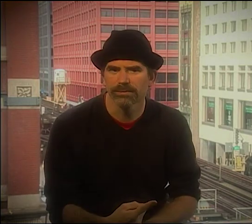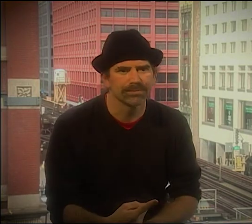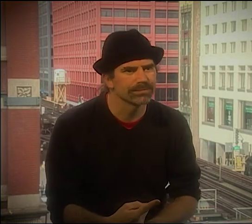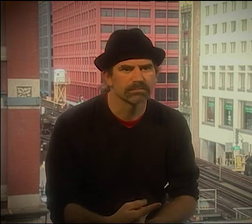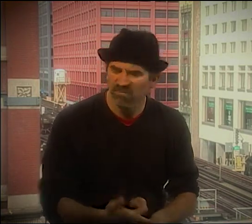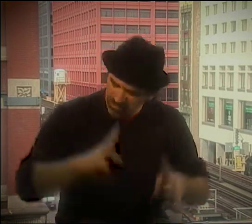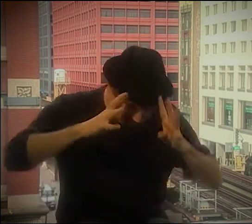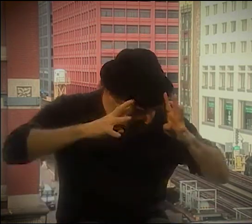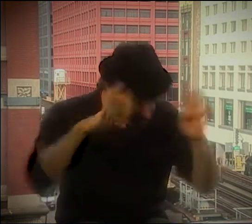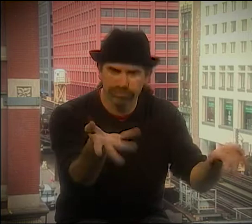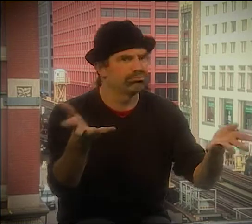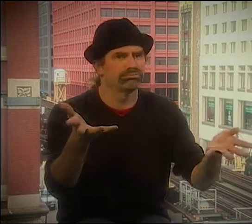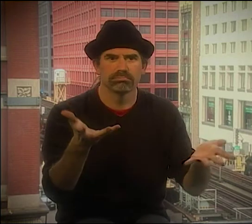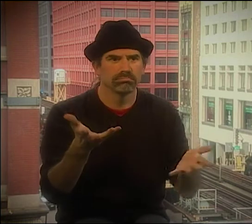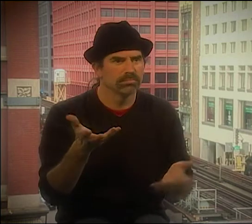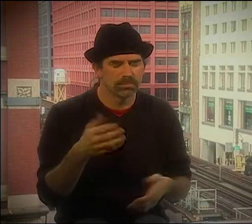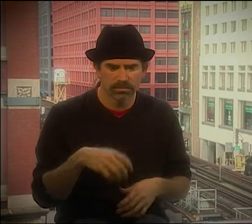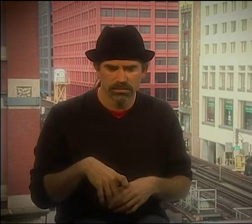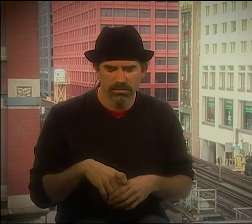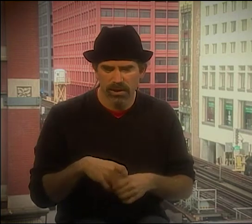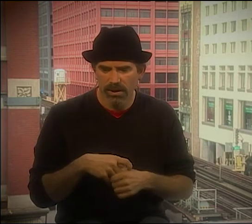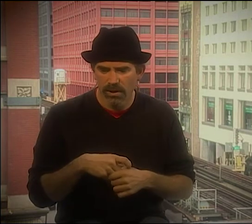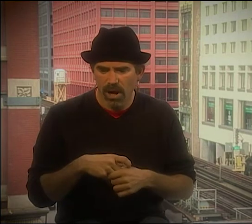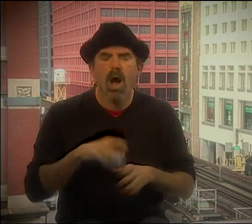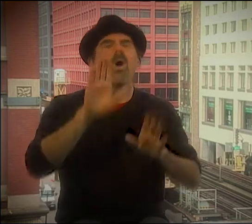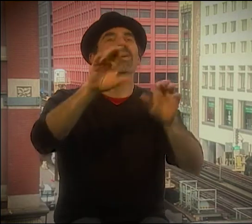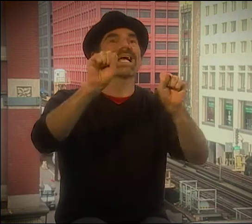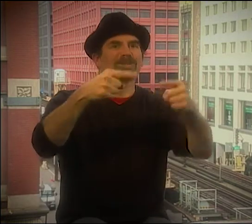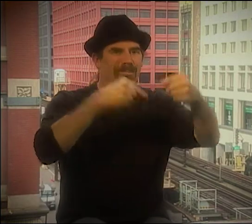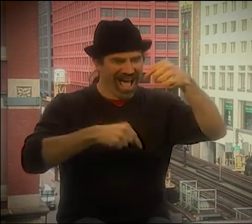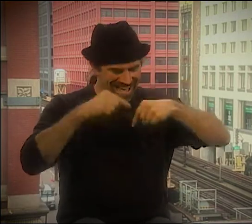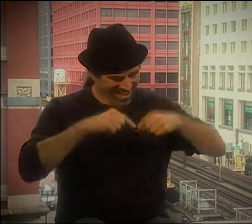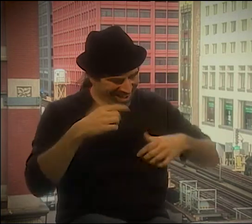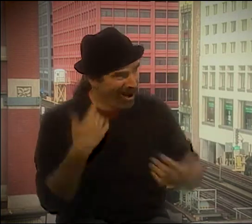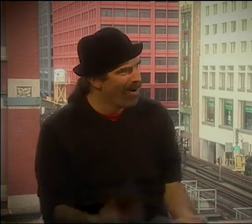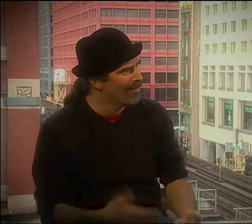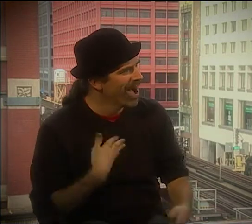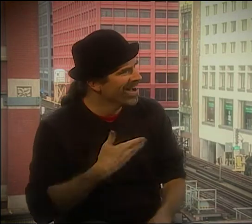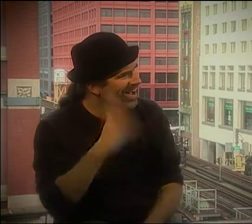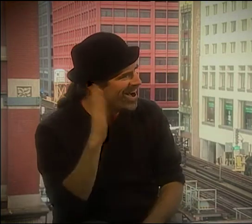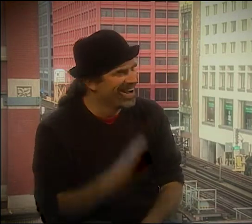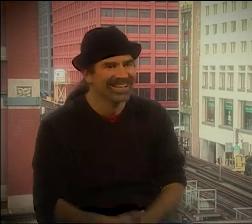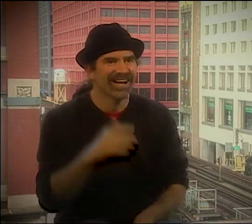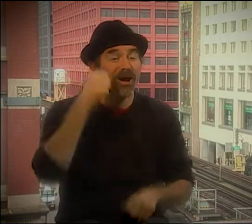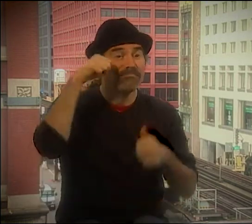TO COME UP WITH THIS ONE THING. AND ONE NIGHT, OVERNIGHT, AND IT WASN'T TAKING WEEKS OR ANYTHING.